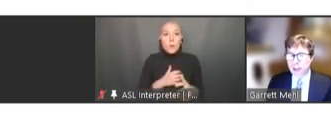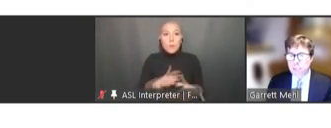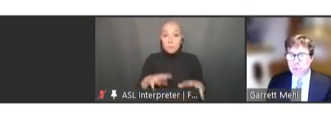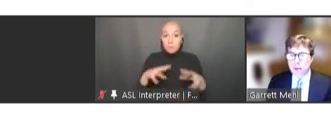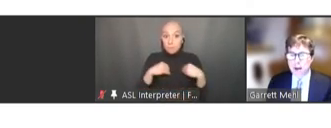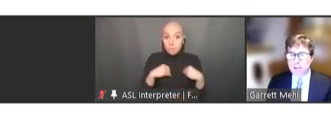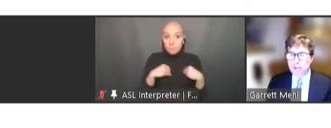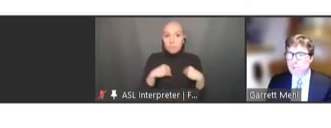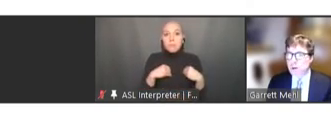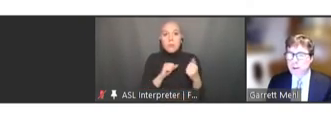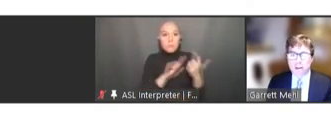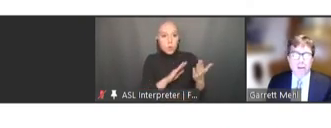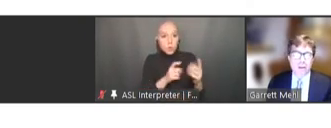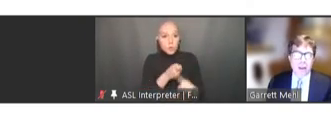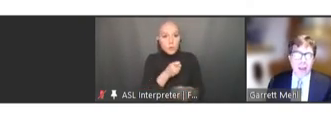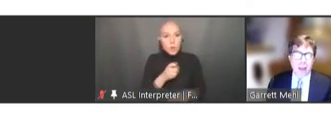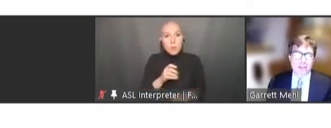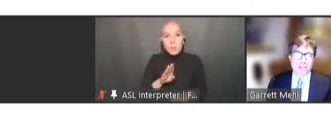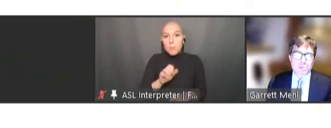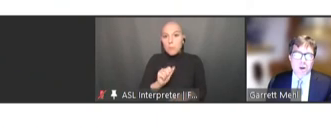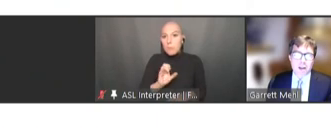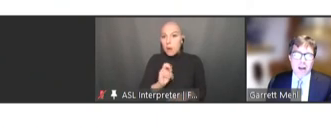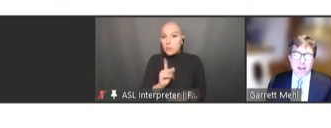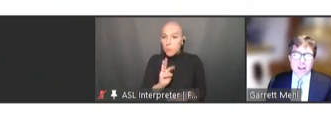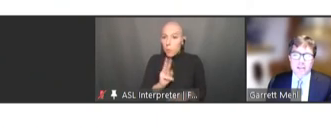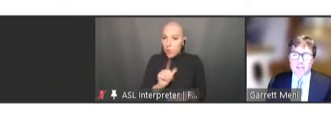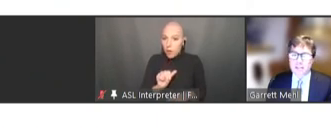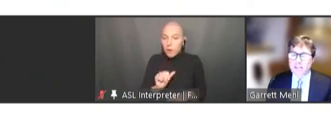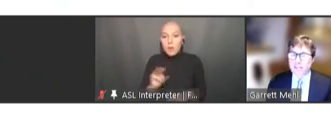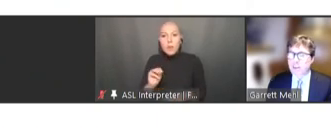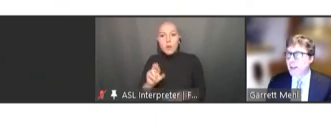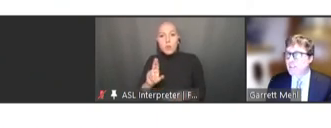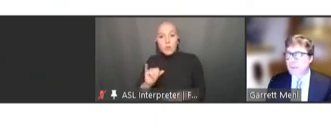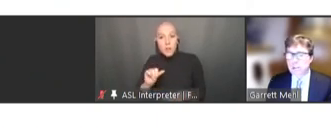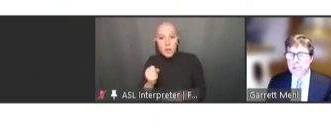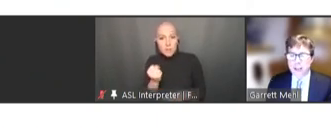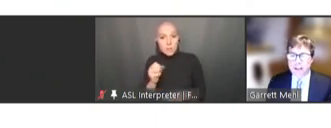Maria Michael's [spelled phonetically] work, and SMART Guidelines consists of five knowledge layers